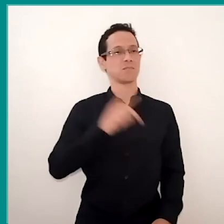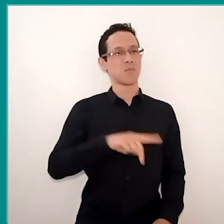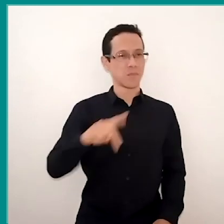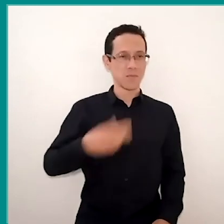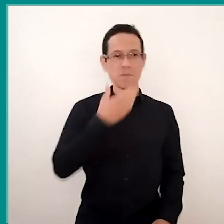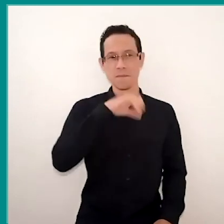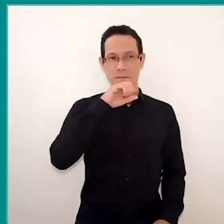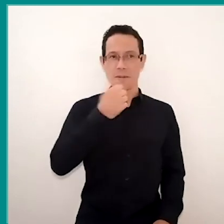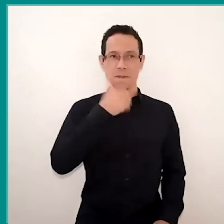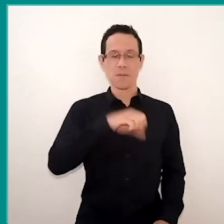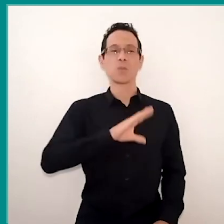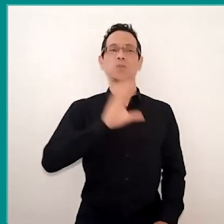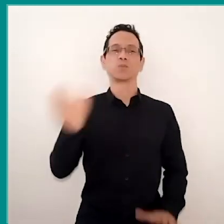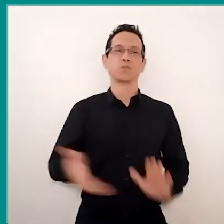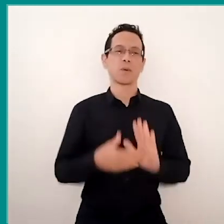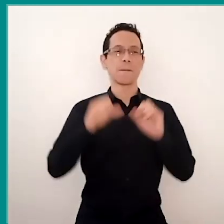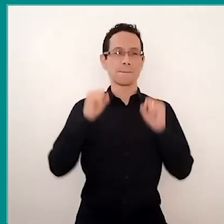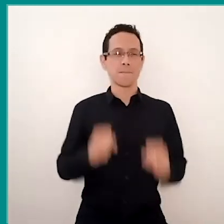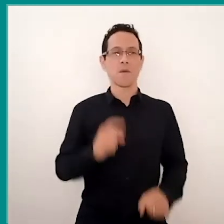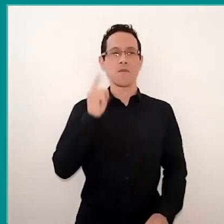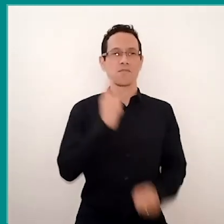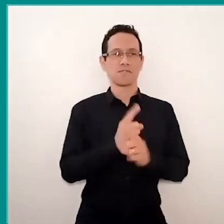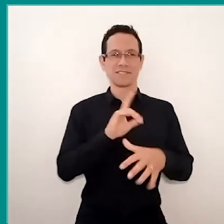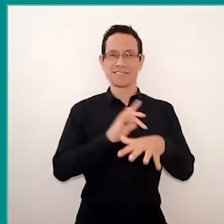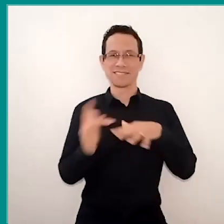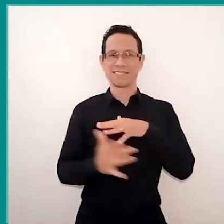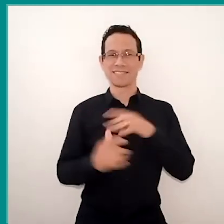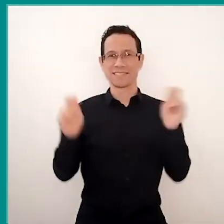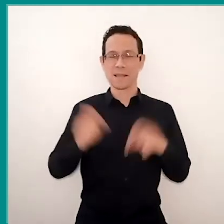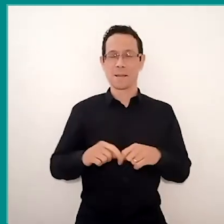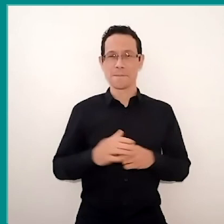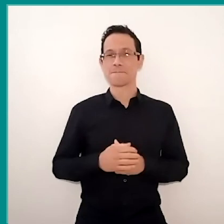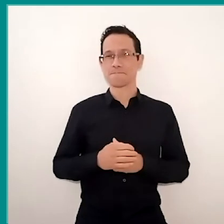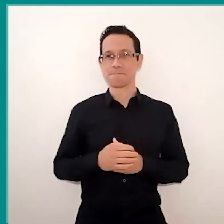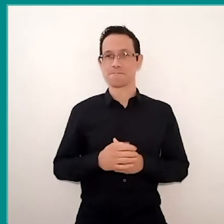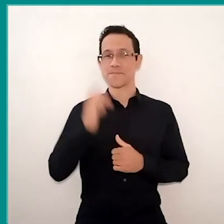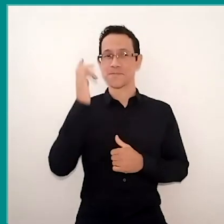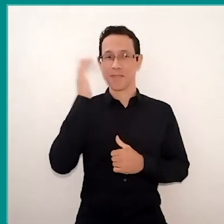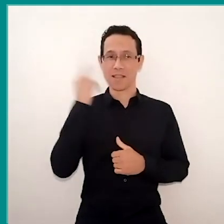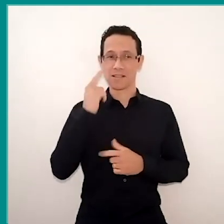all this can be found on social networks. And to make this search easier, you can type